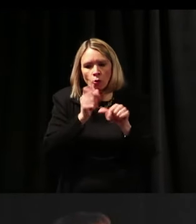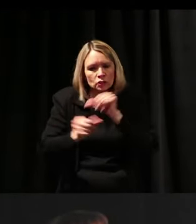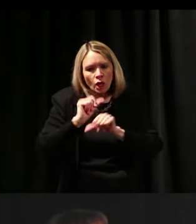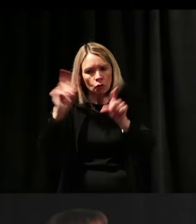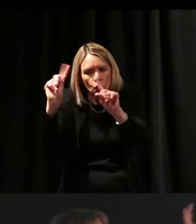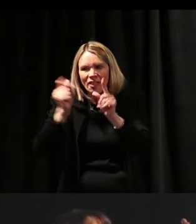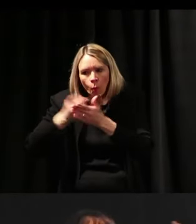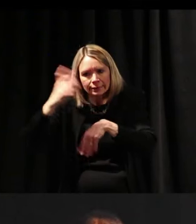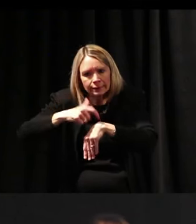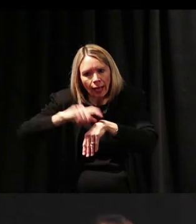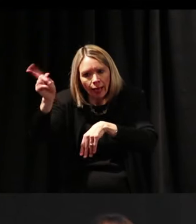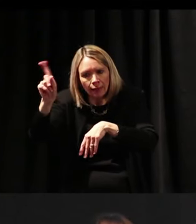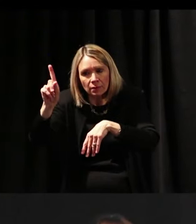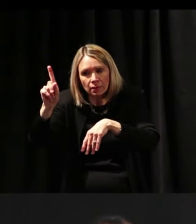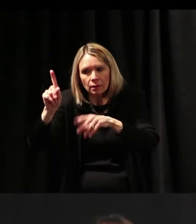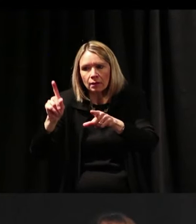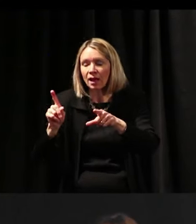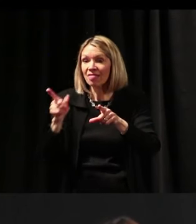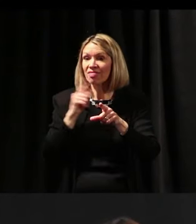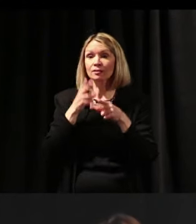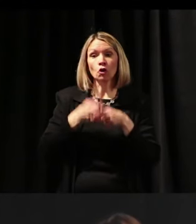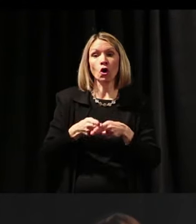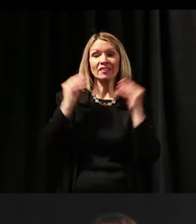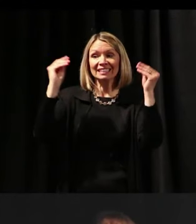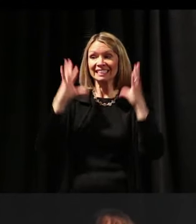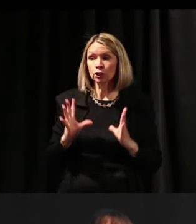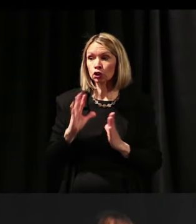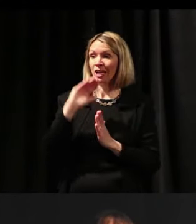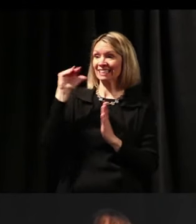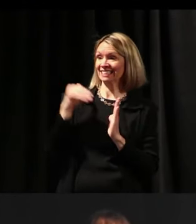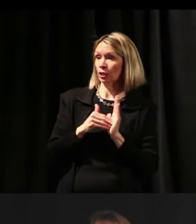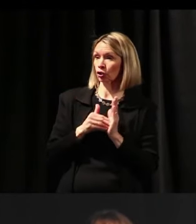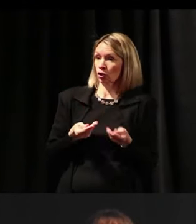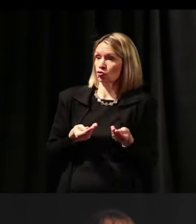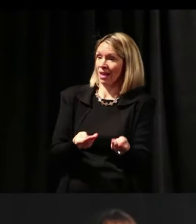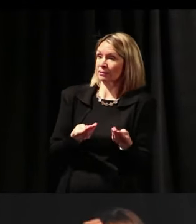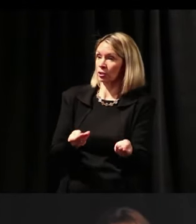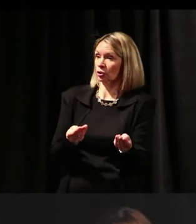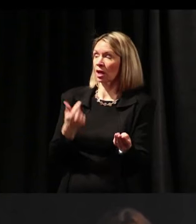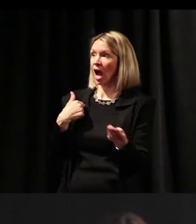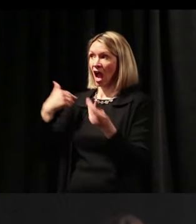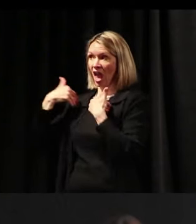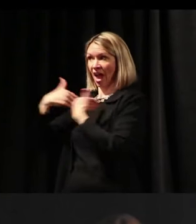That's called the teacher-centered transmission, That I take knowledge,